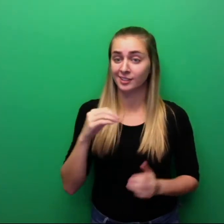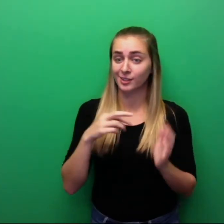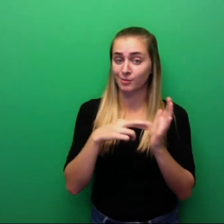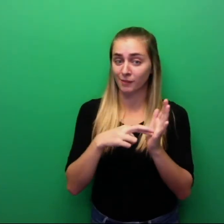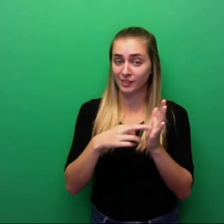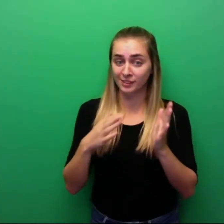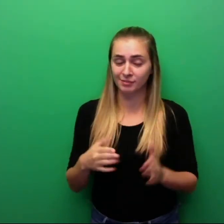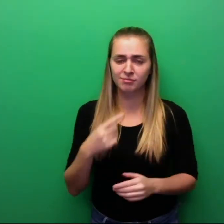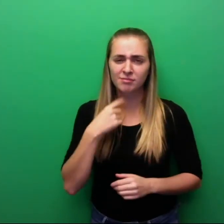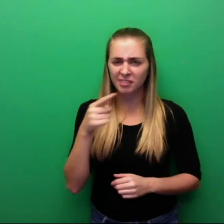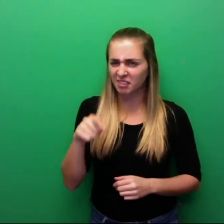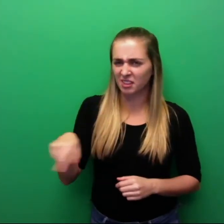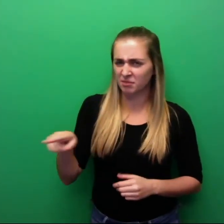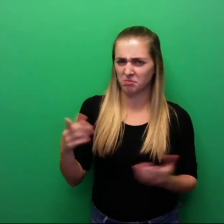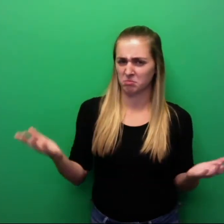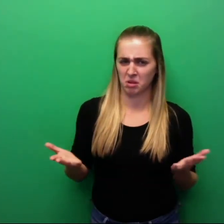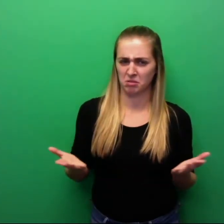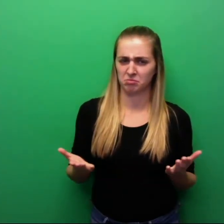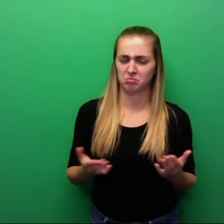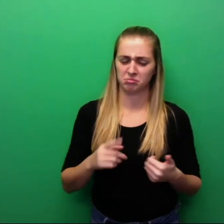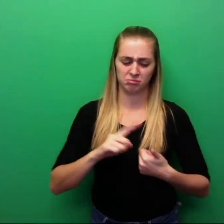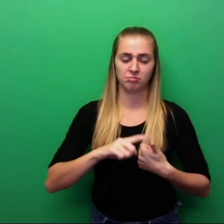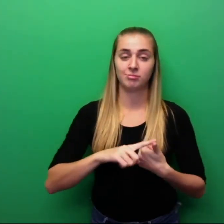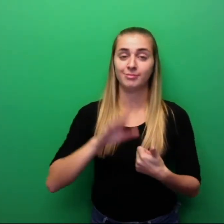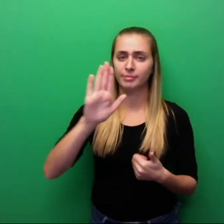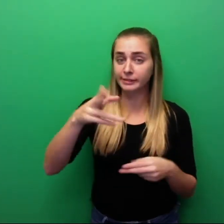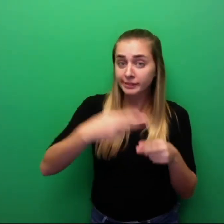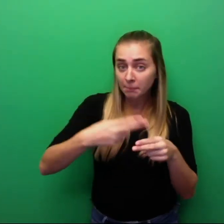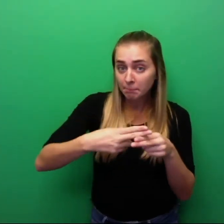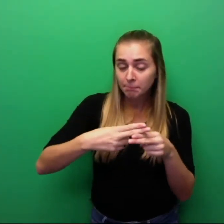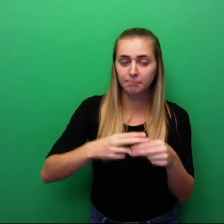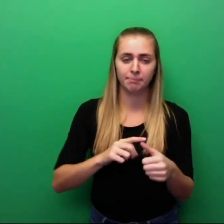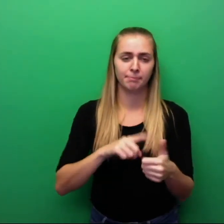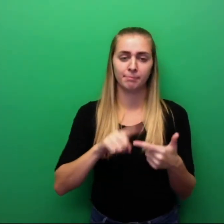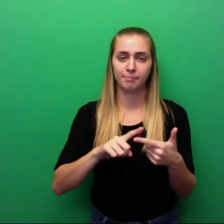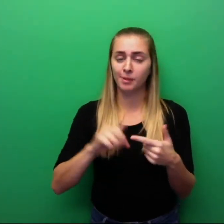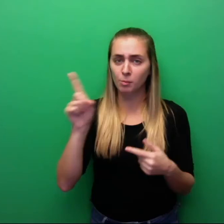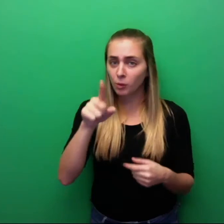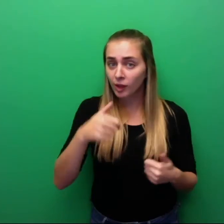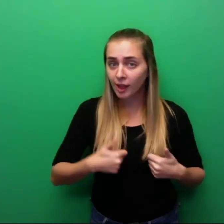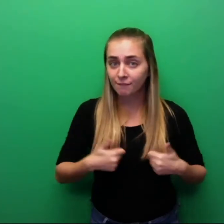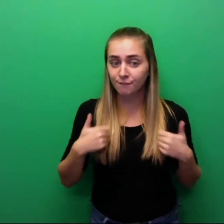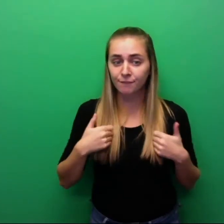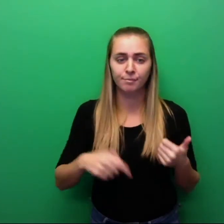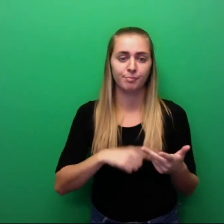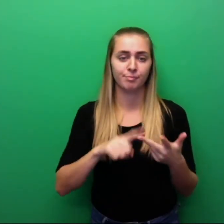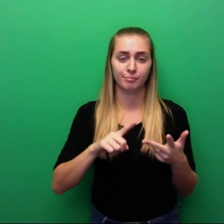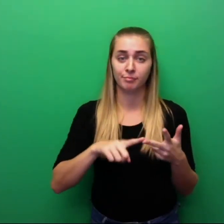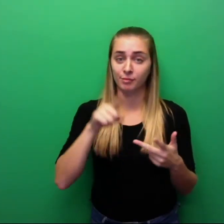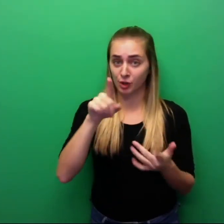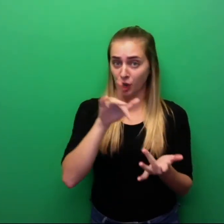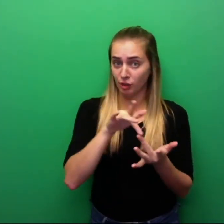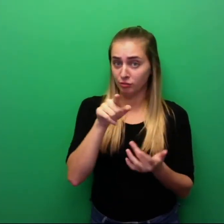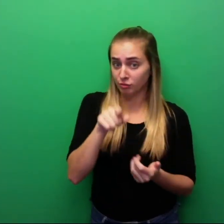Representatives.. Let them know your name, and where you live, and tell them you are a constituent contacting